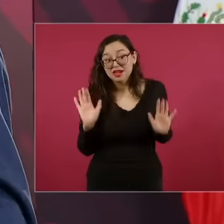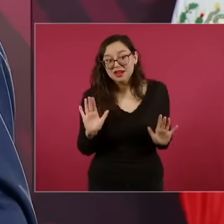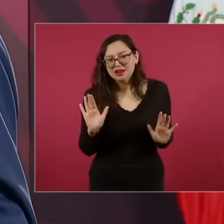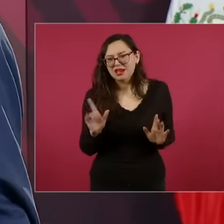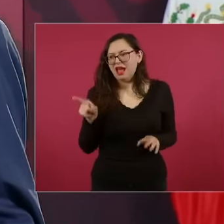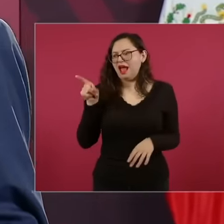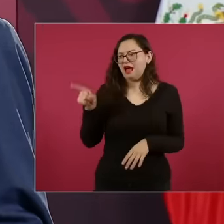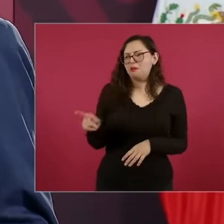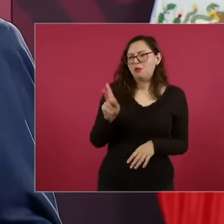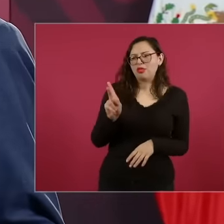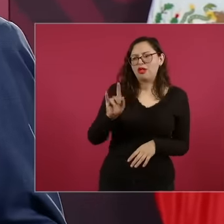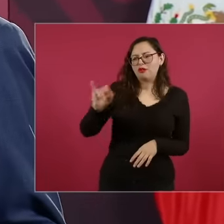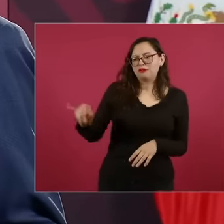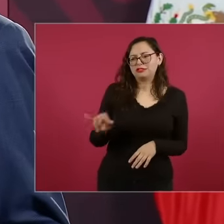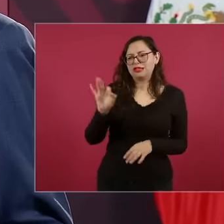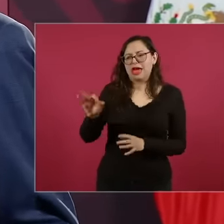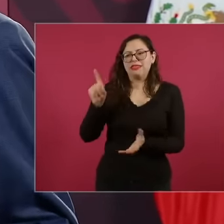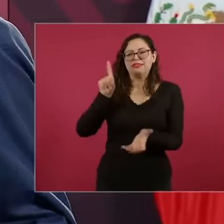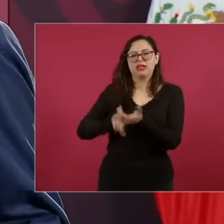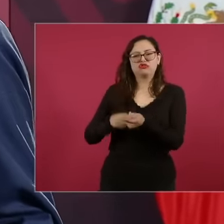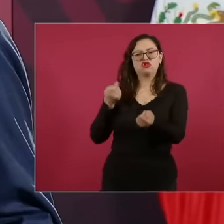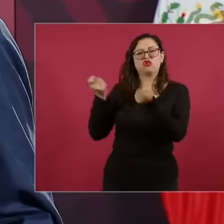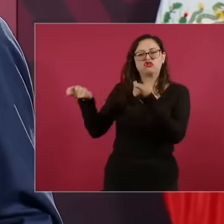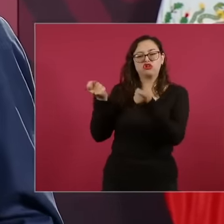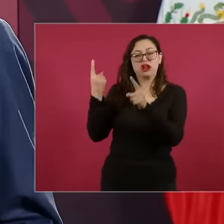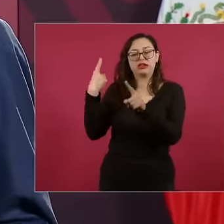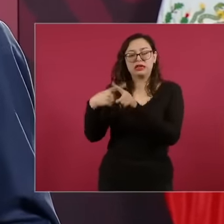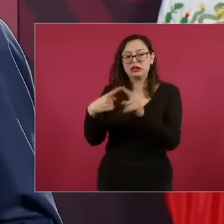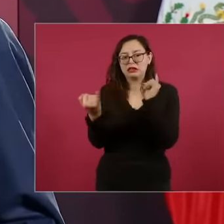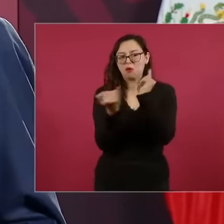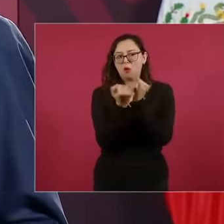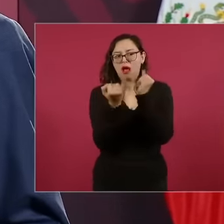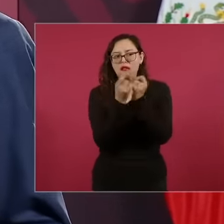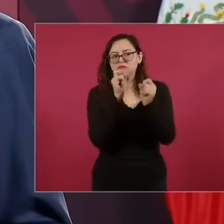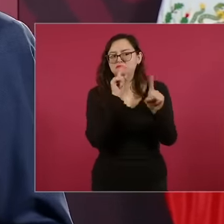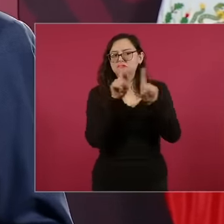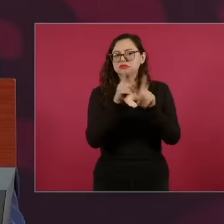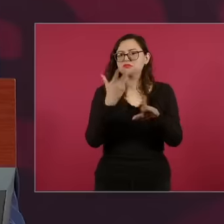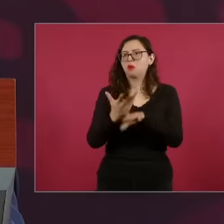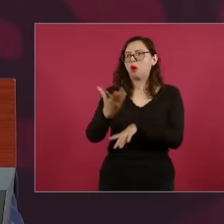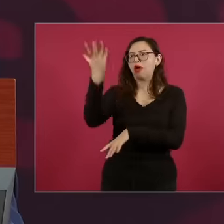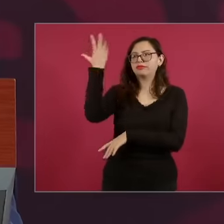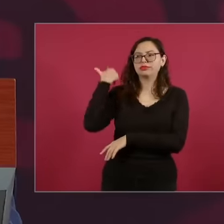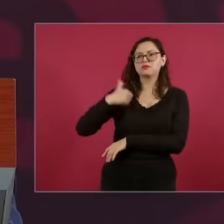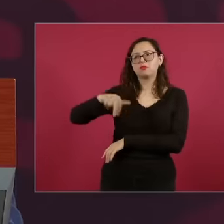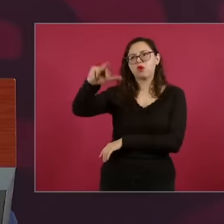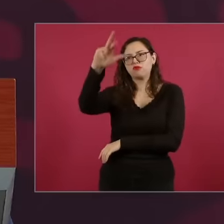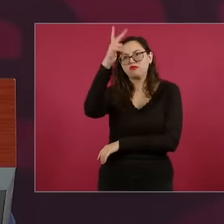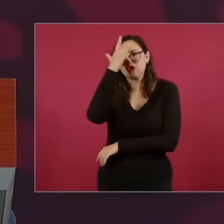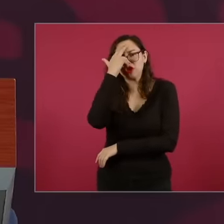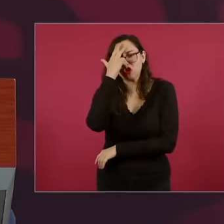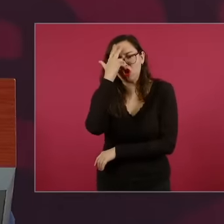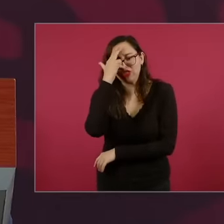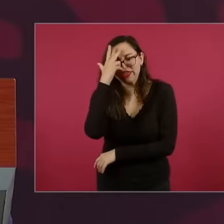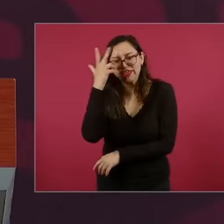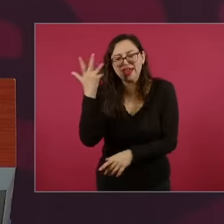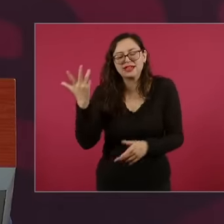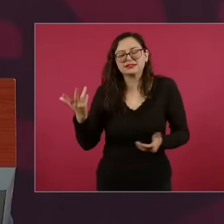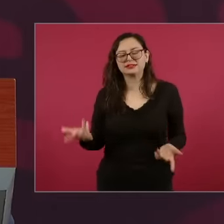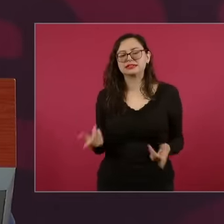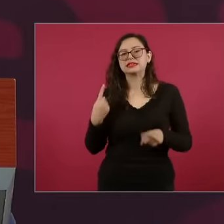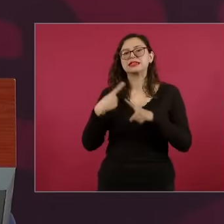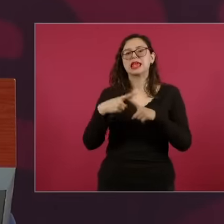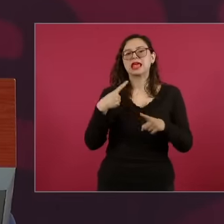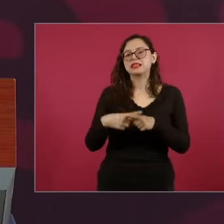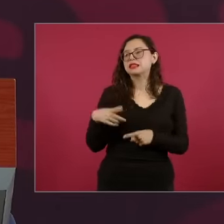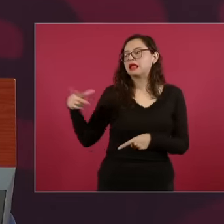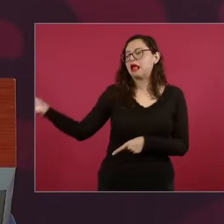the constitution was respected in form and it was violated in substance because he appointed the ministers